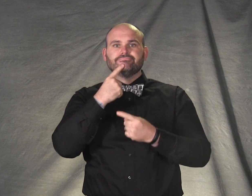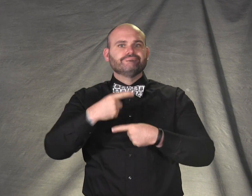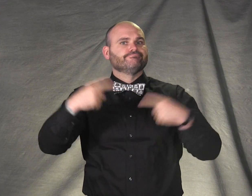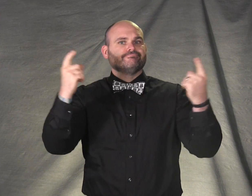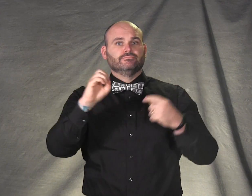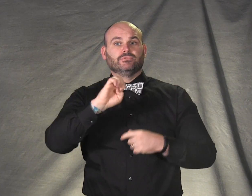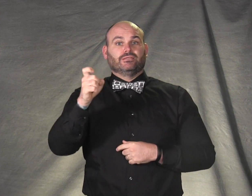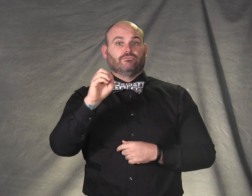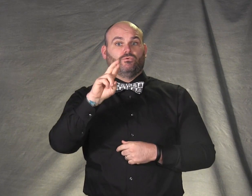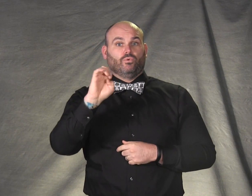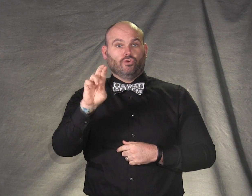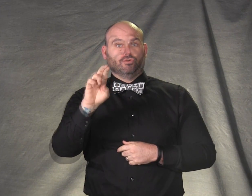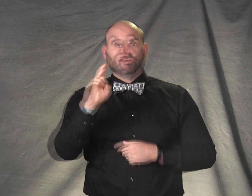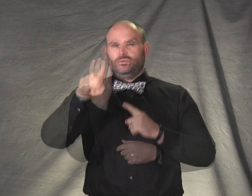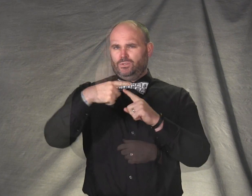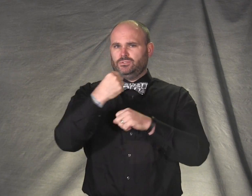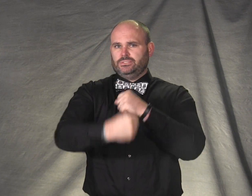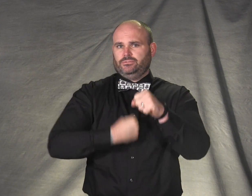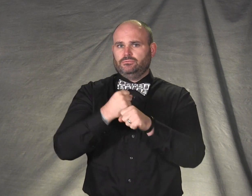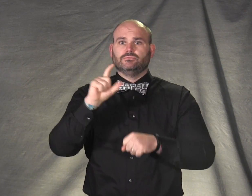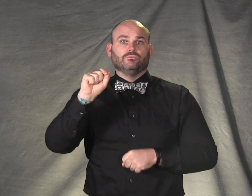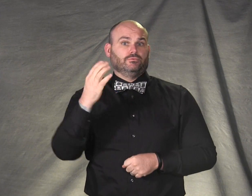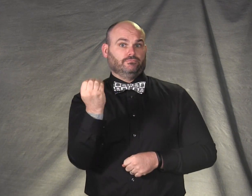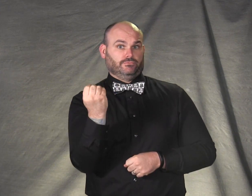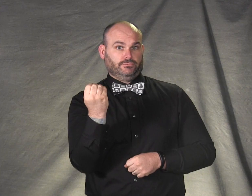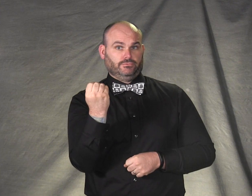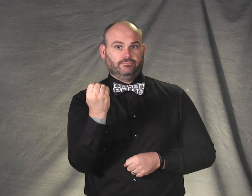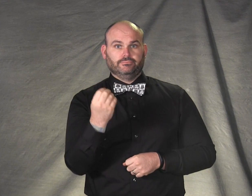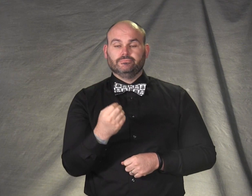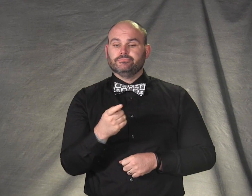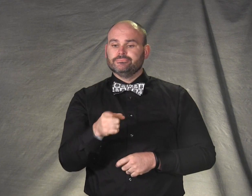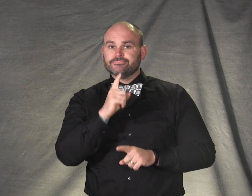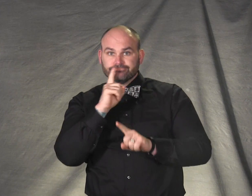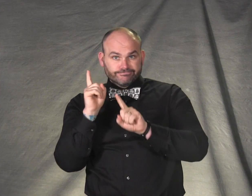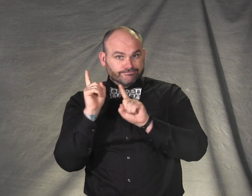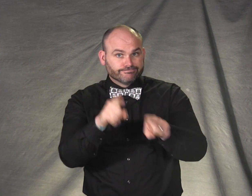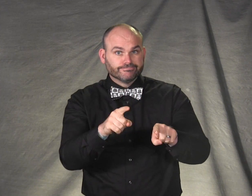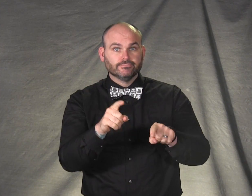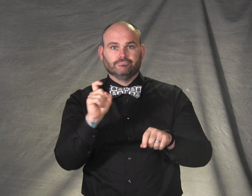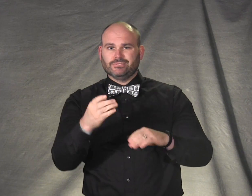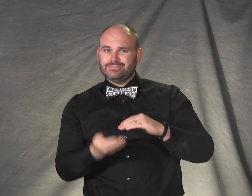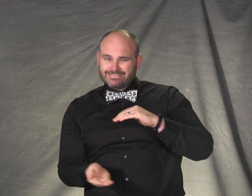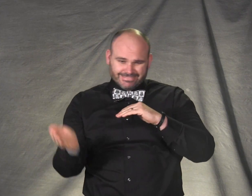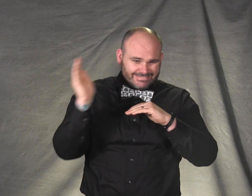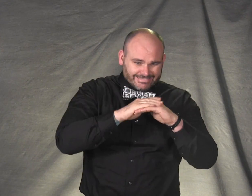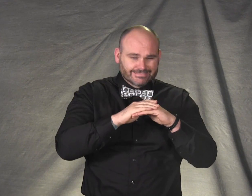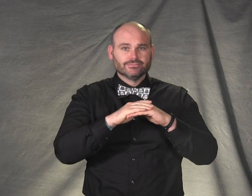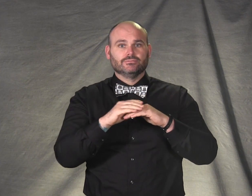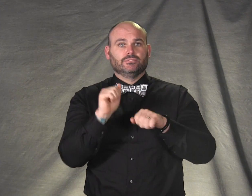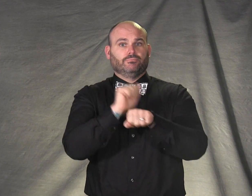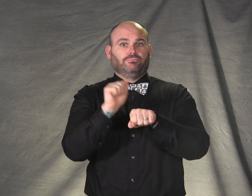Governor Dayton issued an executive order in 2014 directing state agencies to increase employment